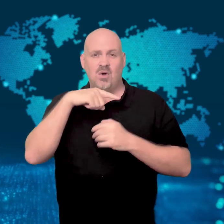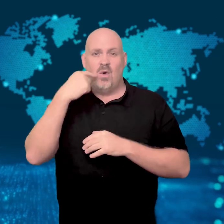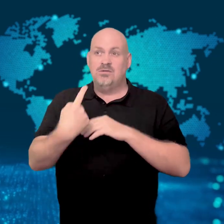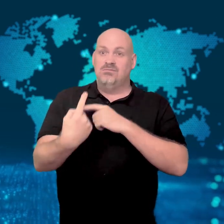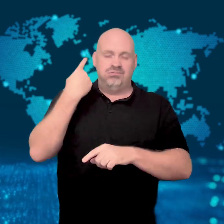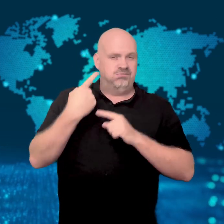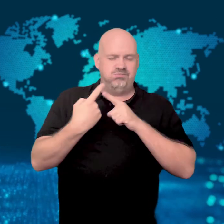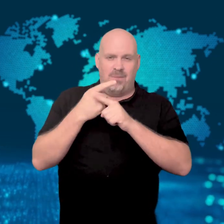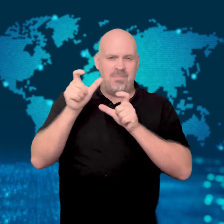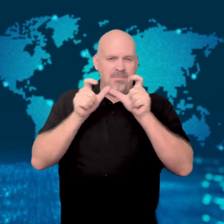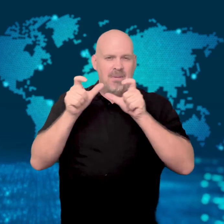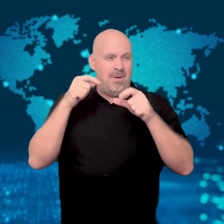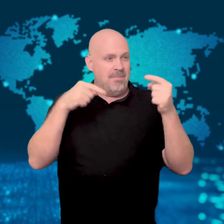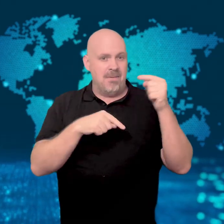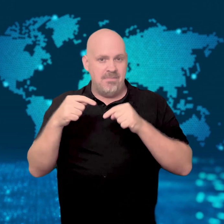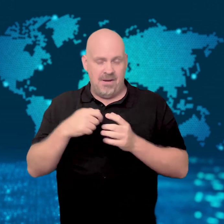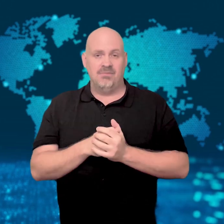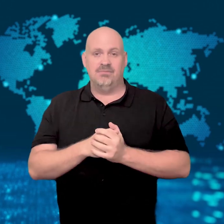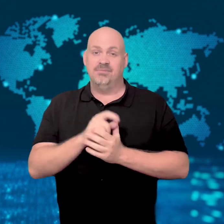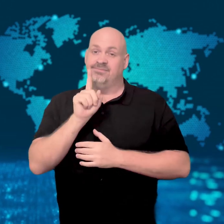many Russian missiles.